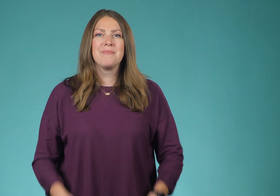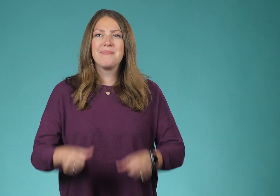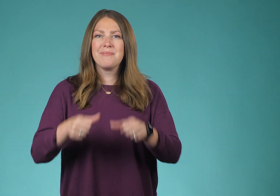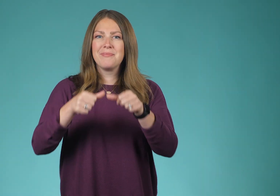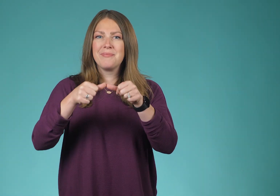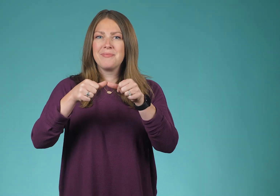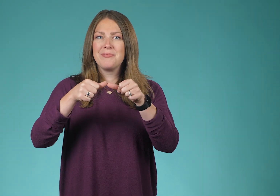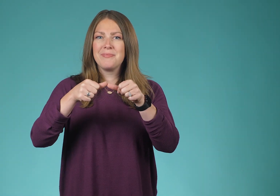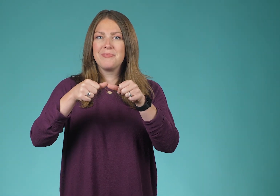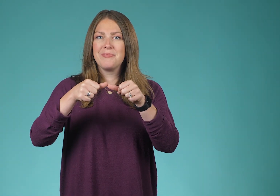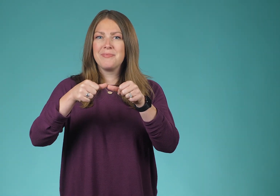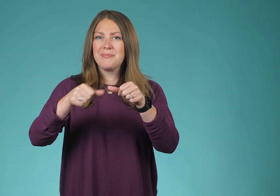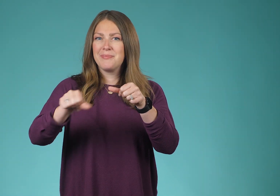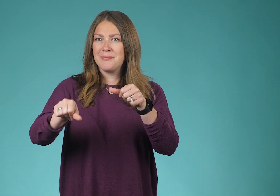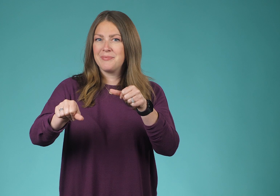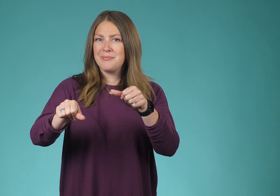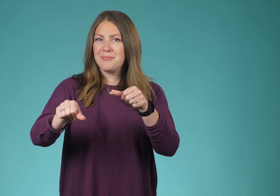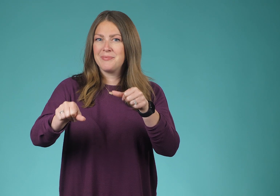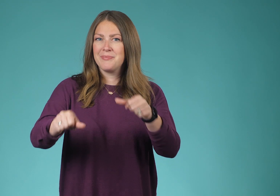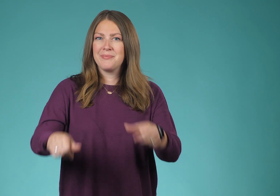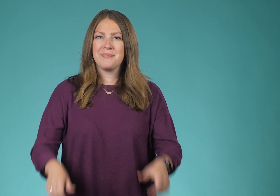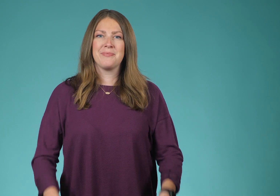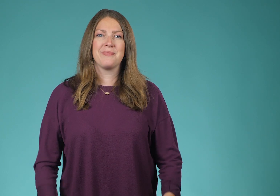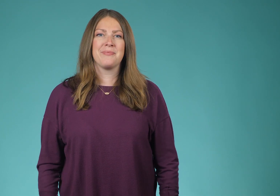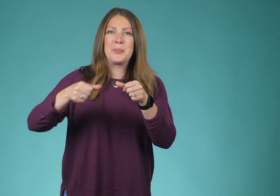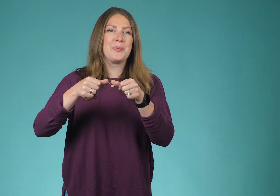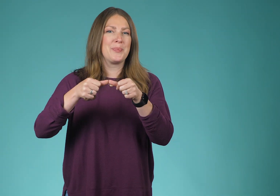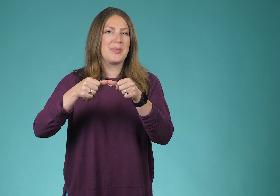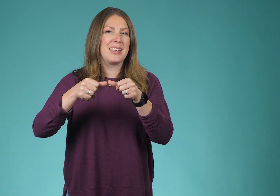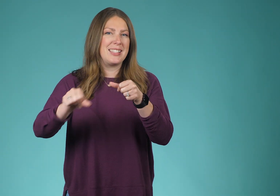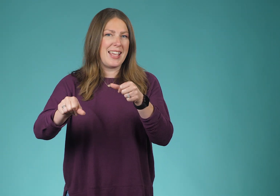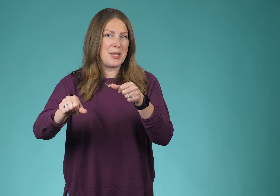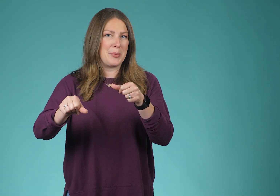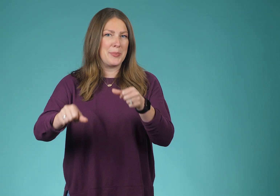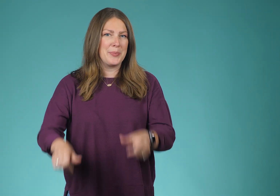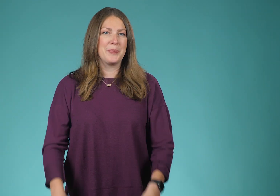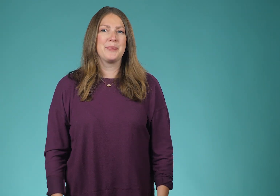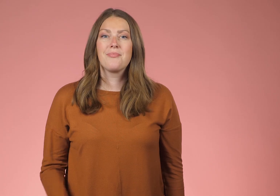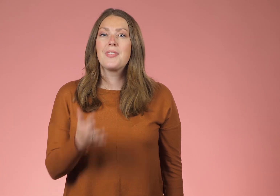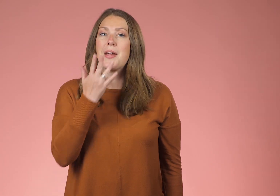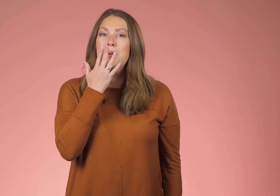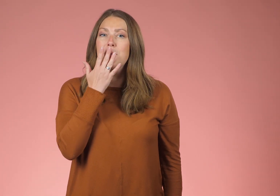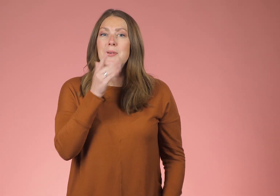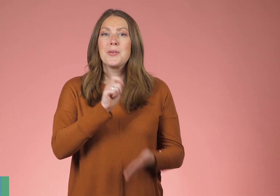I like to think of pulling out the role of tape. Tape.